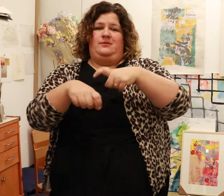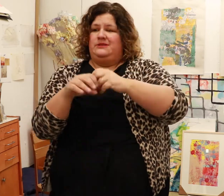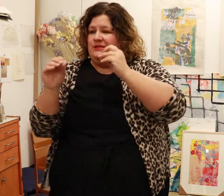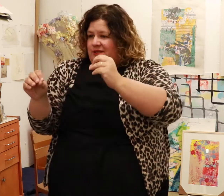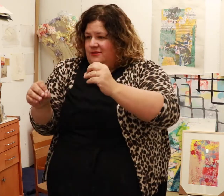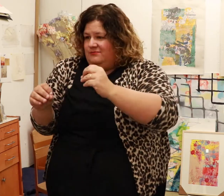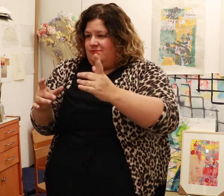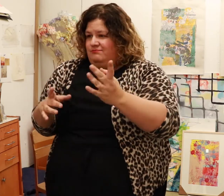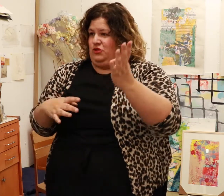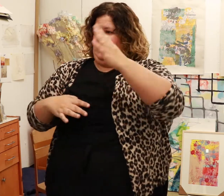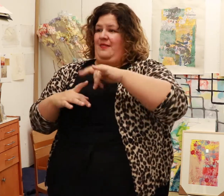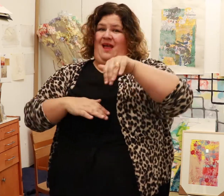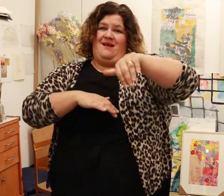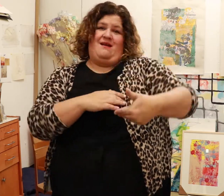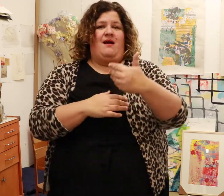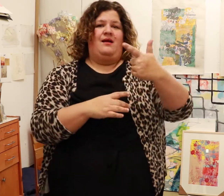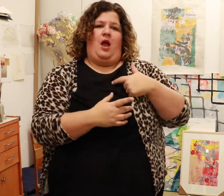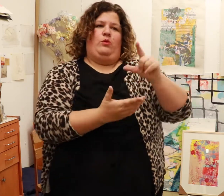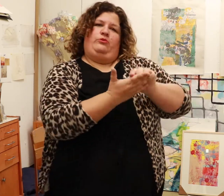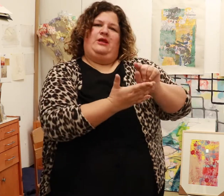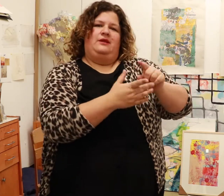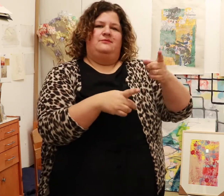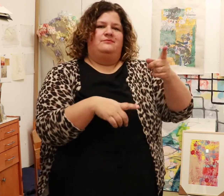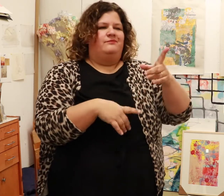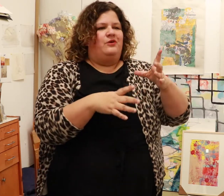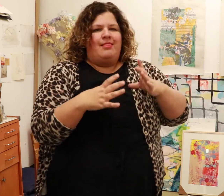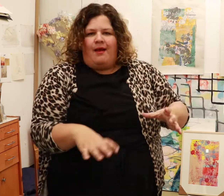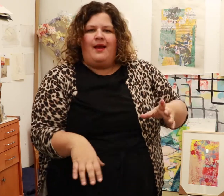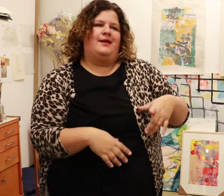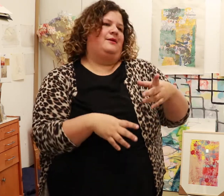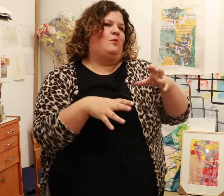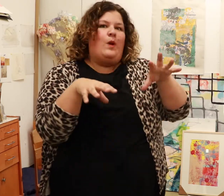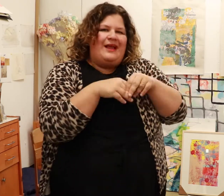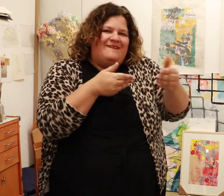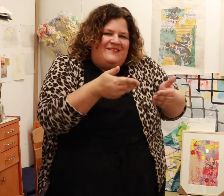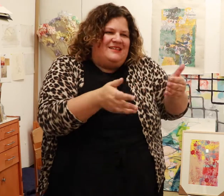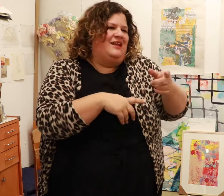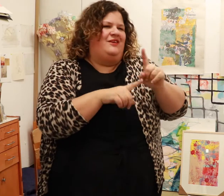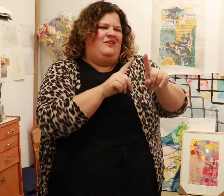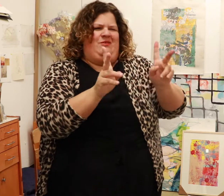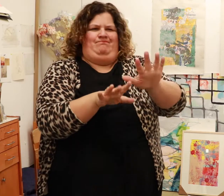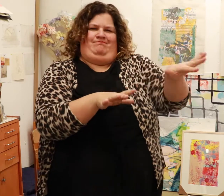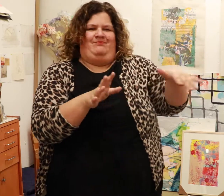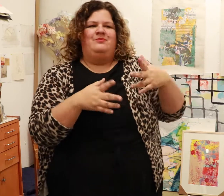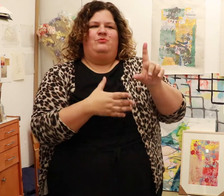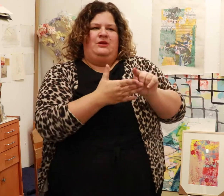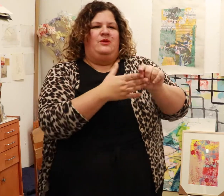I taught during the day and worked on my prints at night for my clients. You know, wedding invitations and all that.